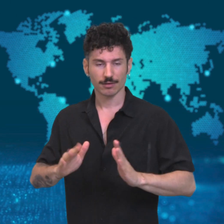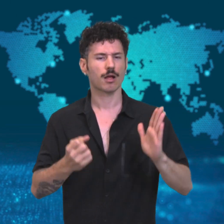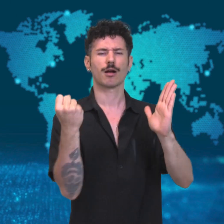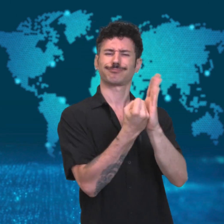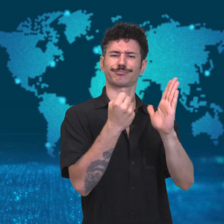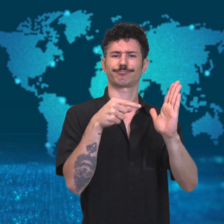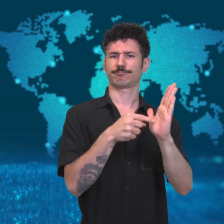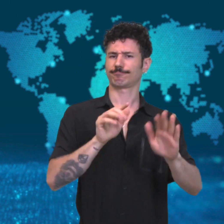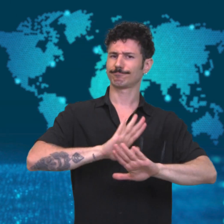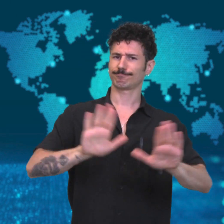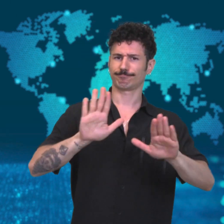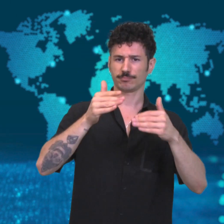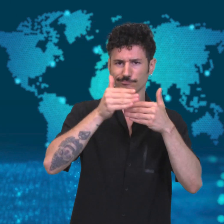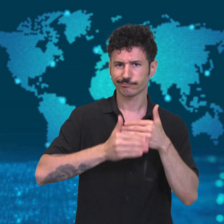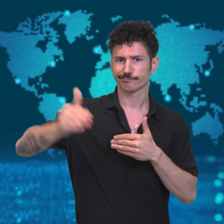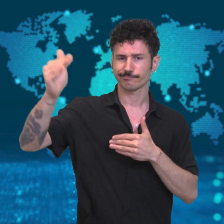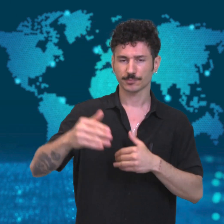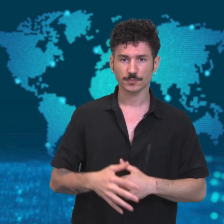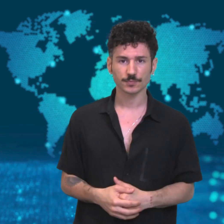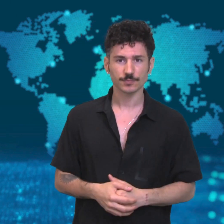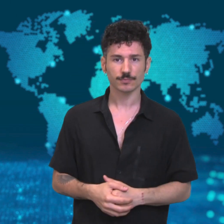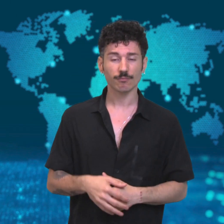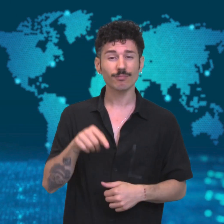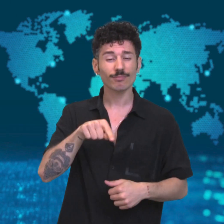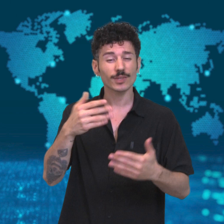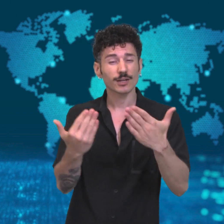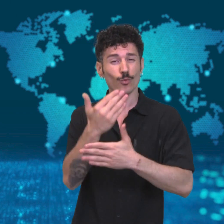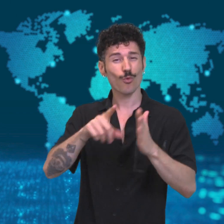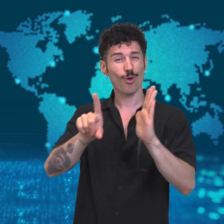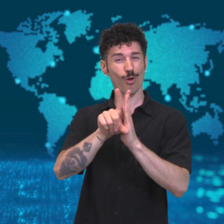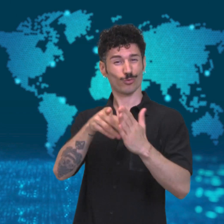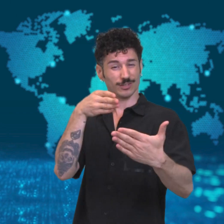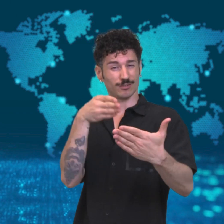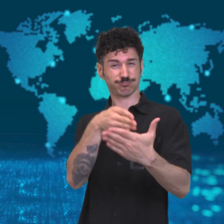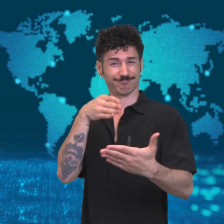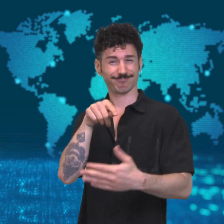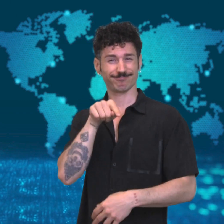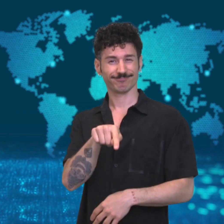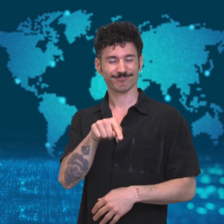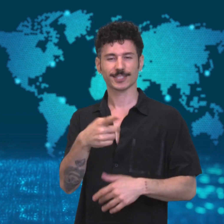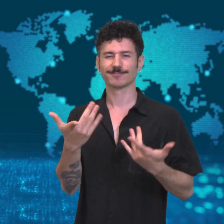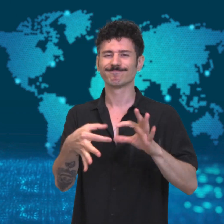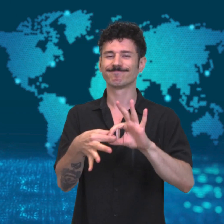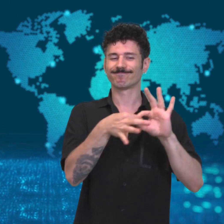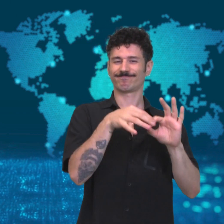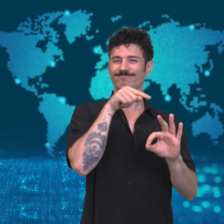This move comes from a government that strongly